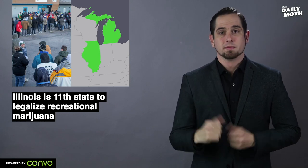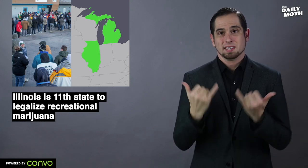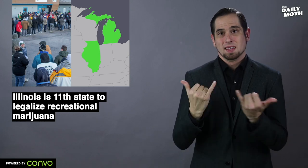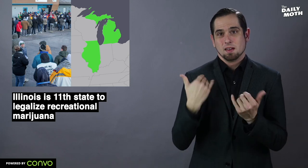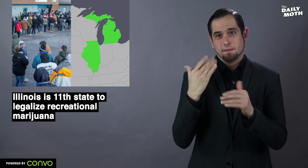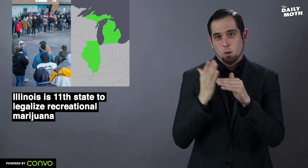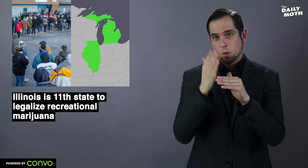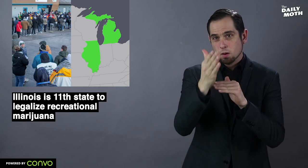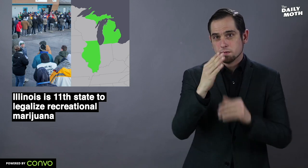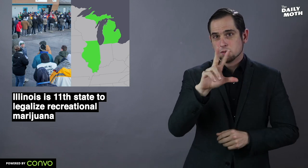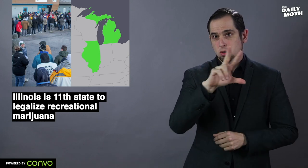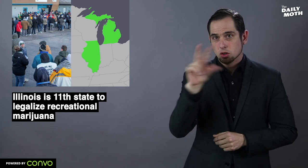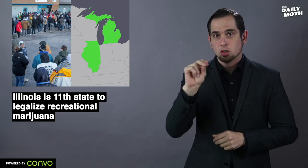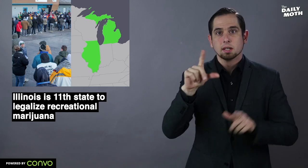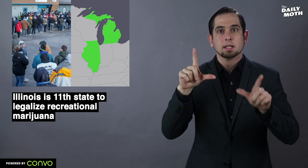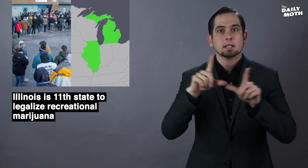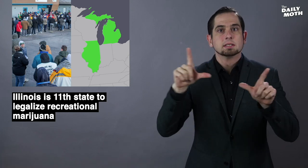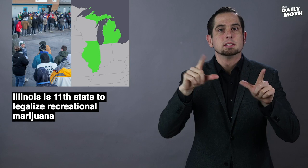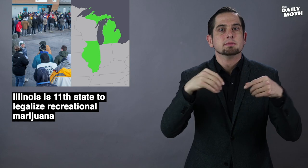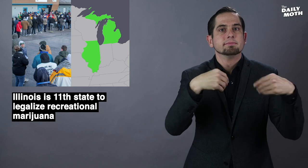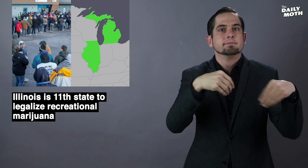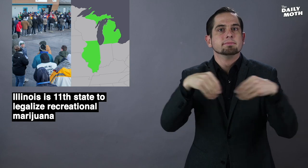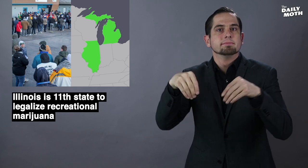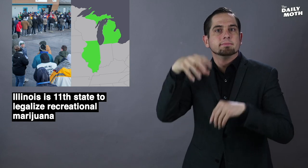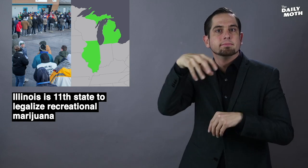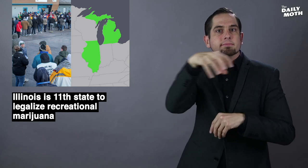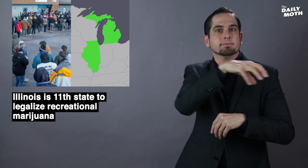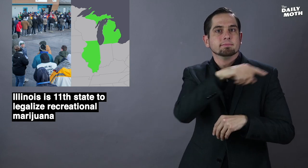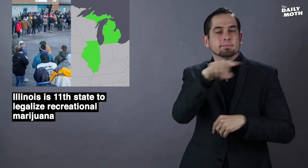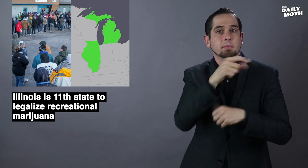There are now over 30 licensed dispensaries,